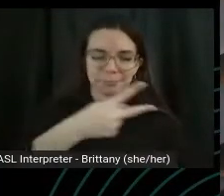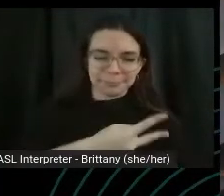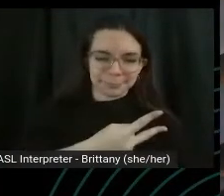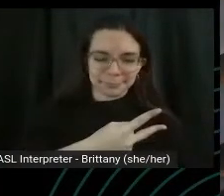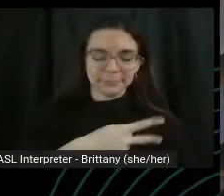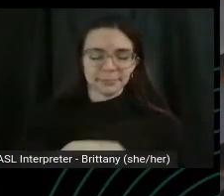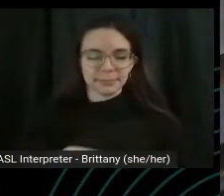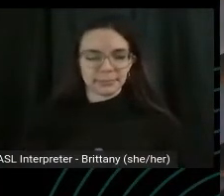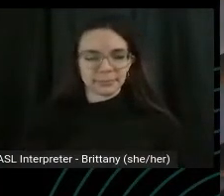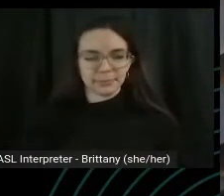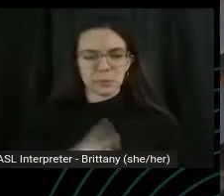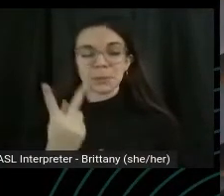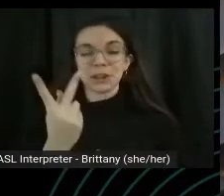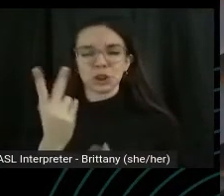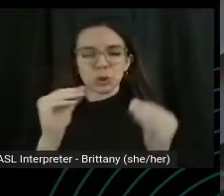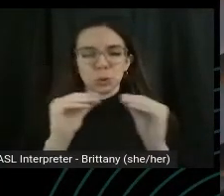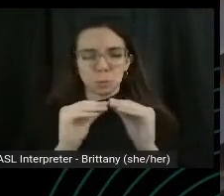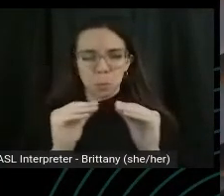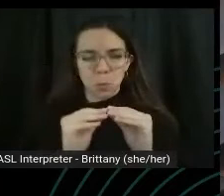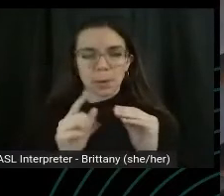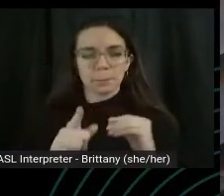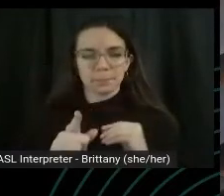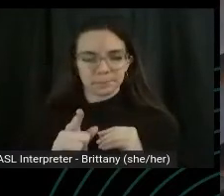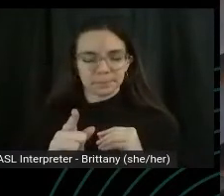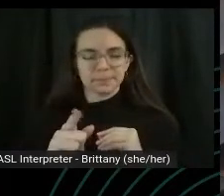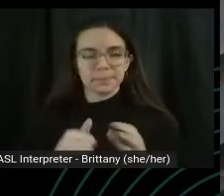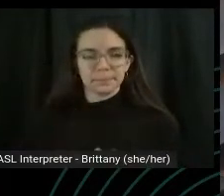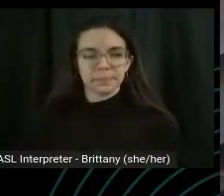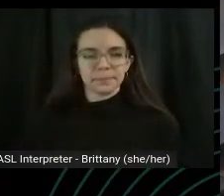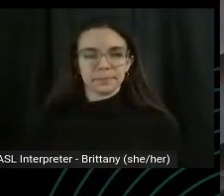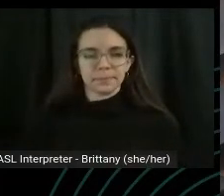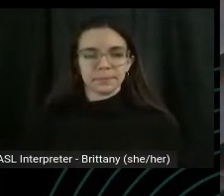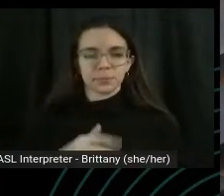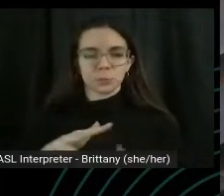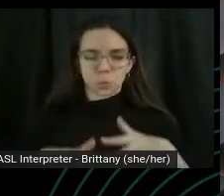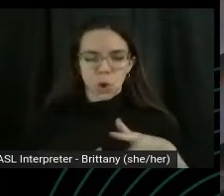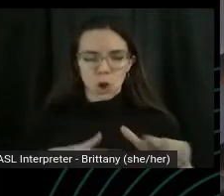We'll do two more walking up up up. Use your hands to help you up.